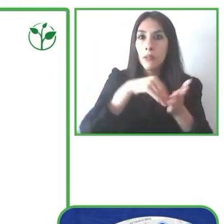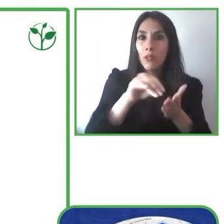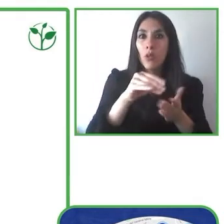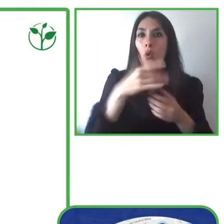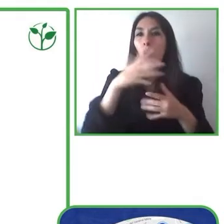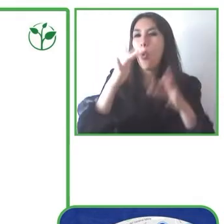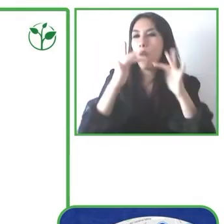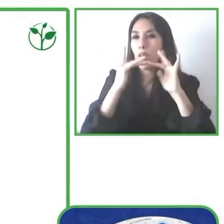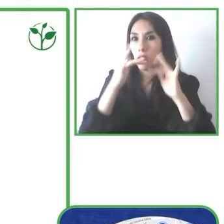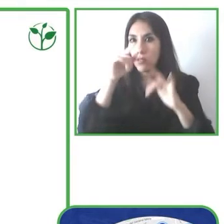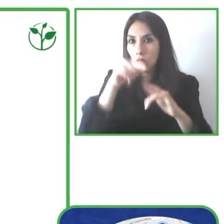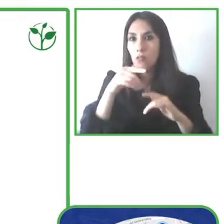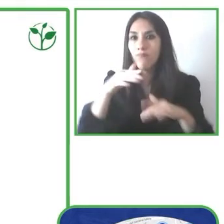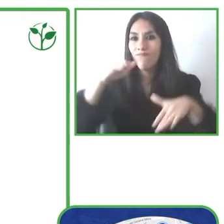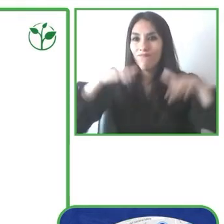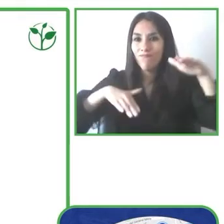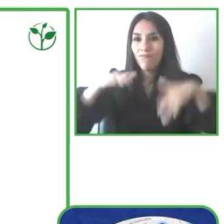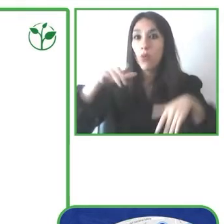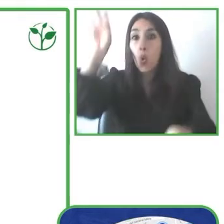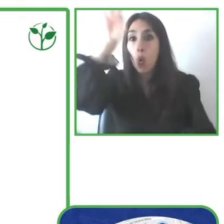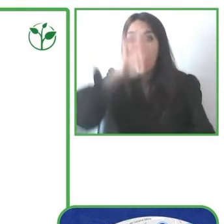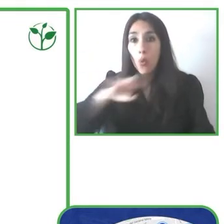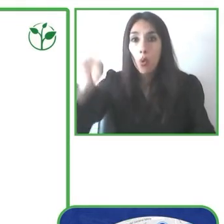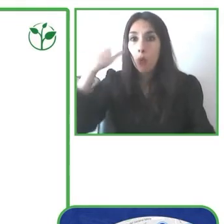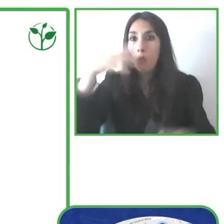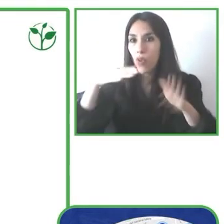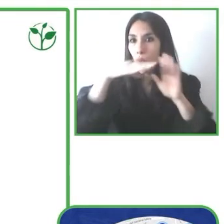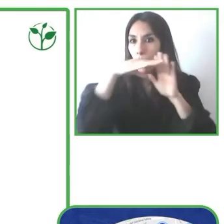in the European Union we have municipal ordinances